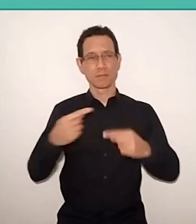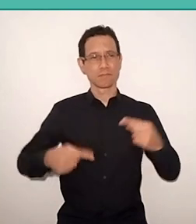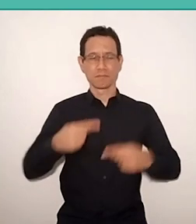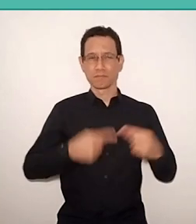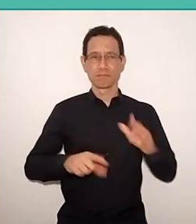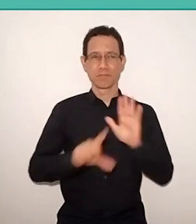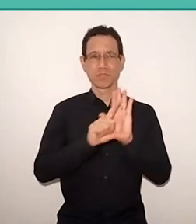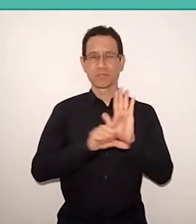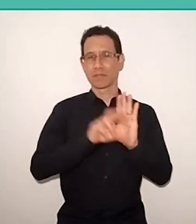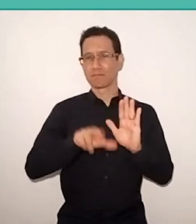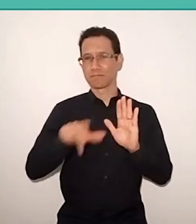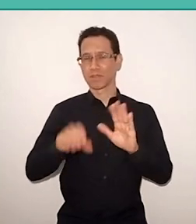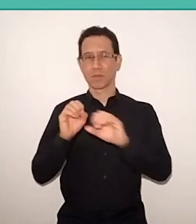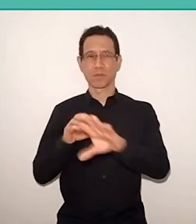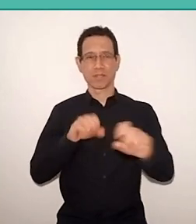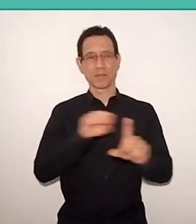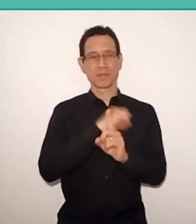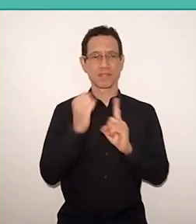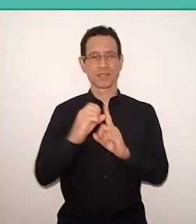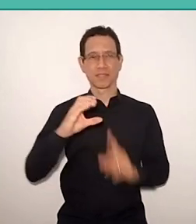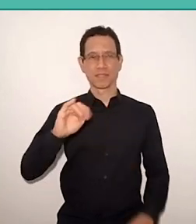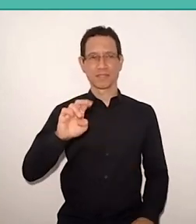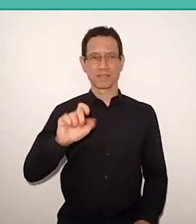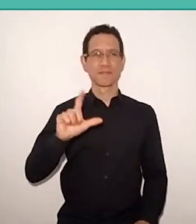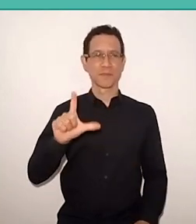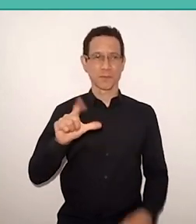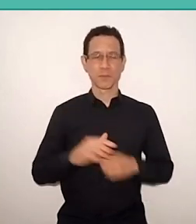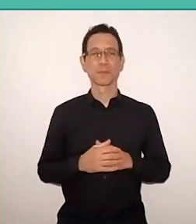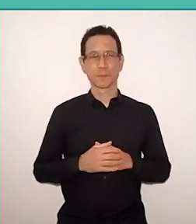education and civil society, among them, your book